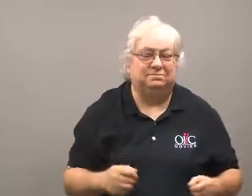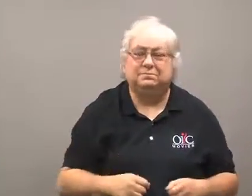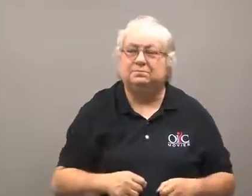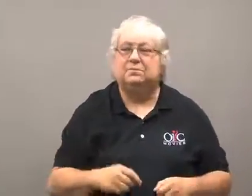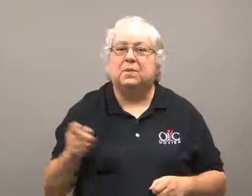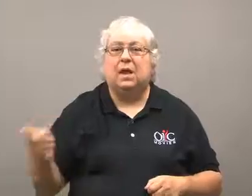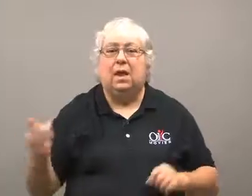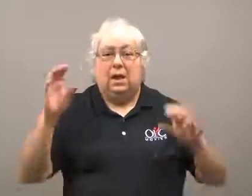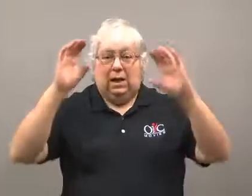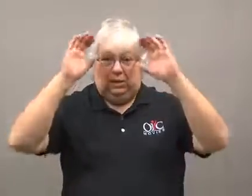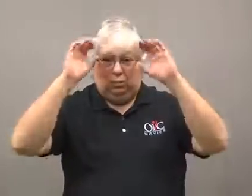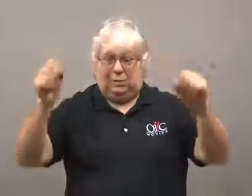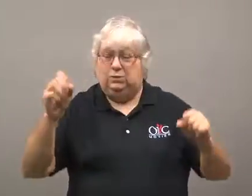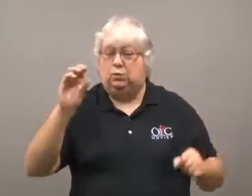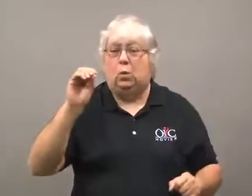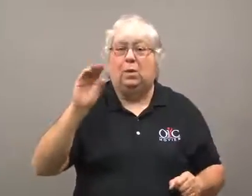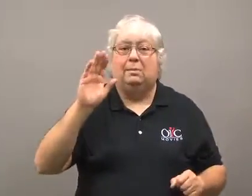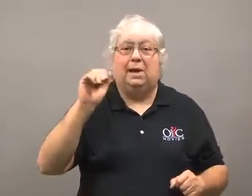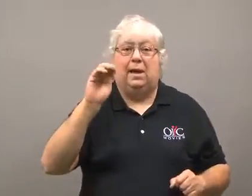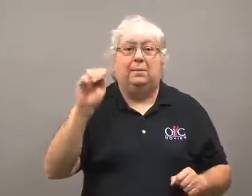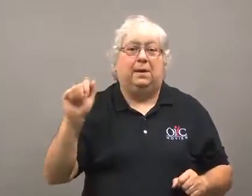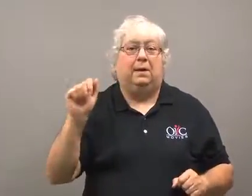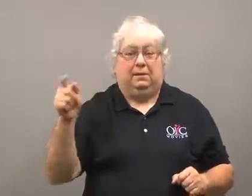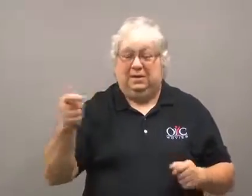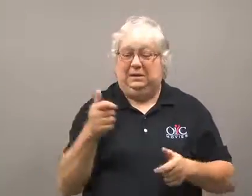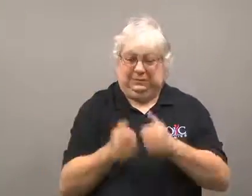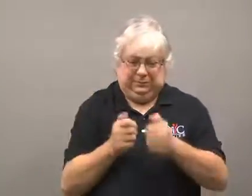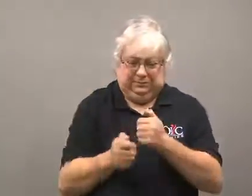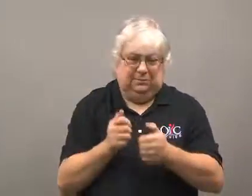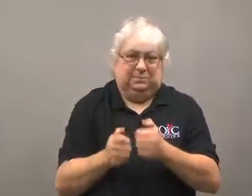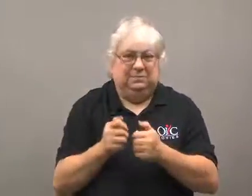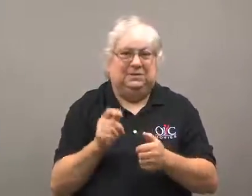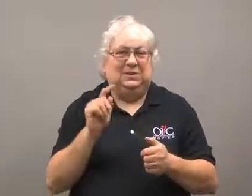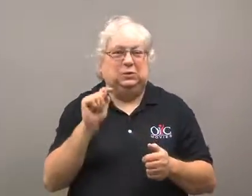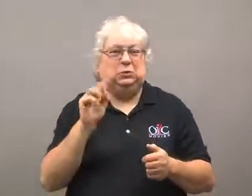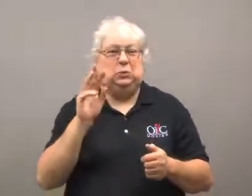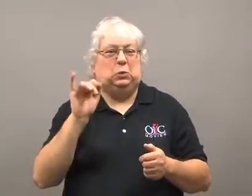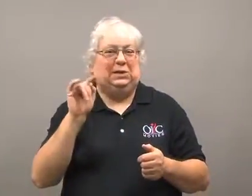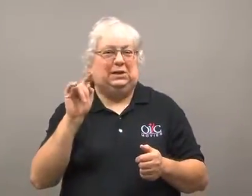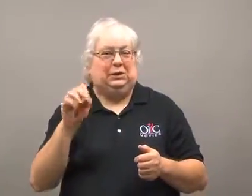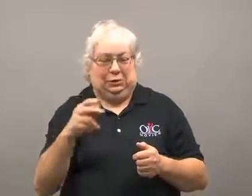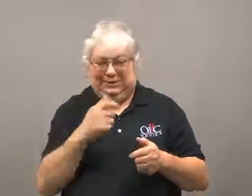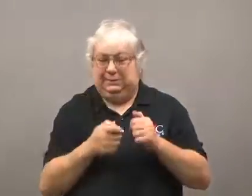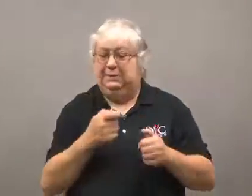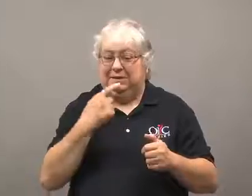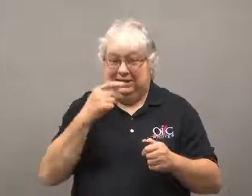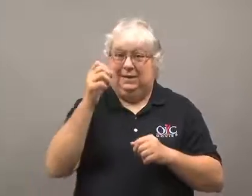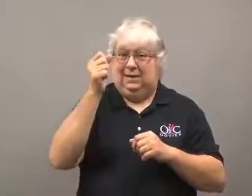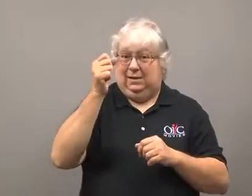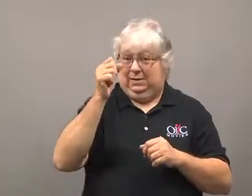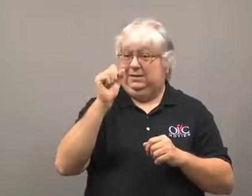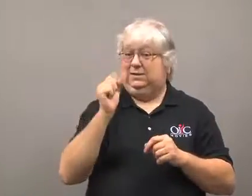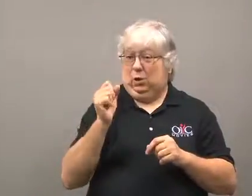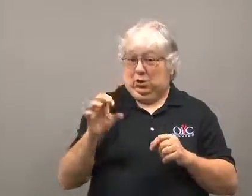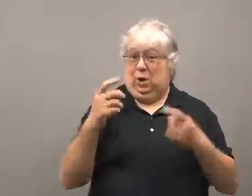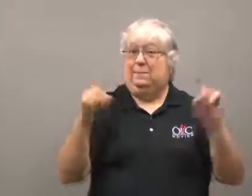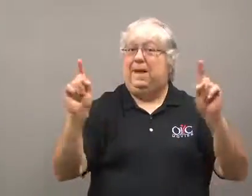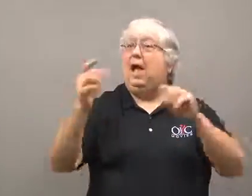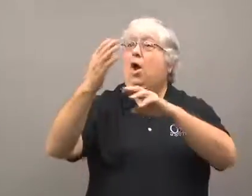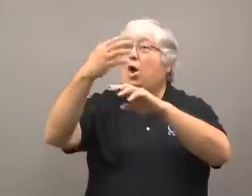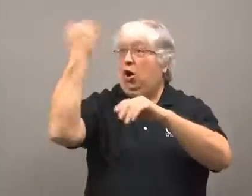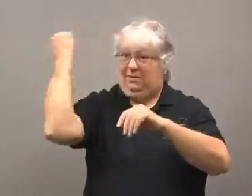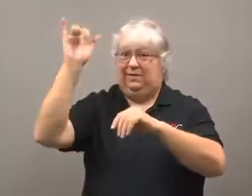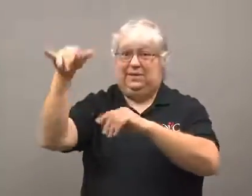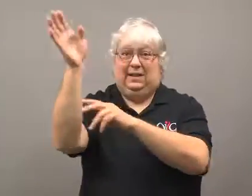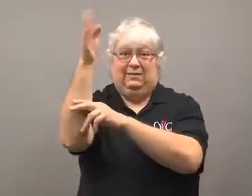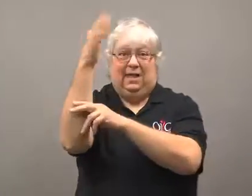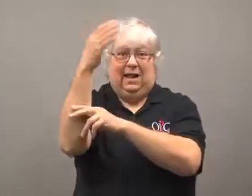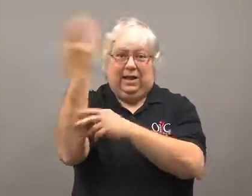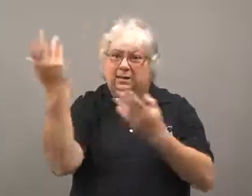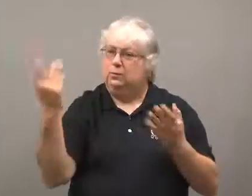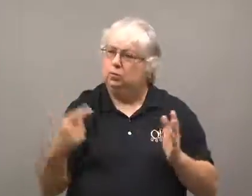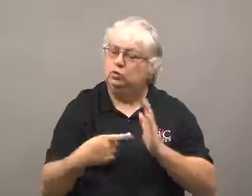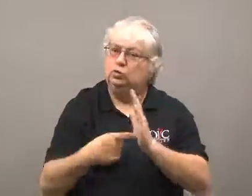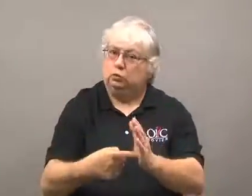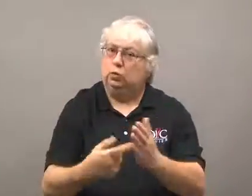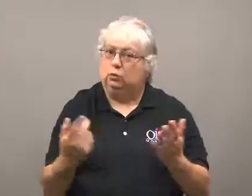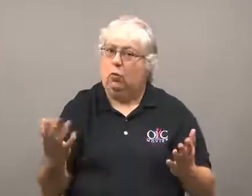Obama tweeted, saying the removal of the flag indicated South Carolina's desire for honesty.